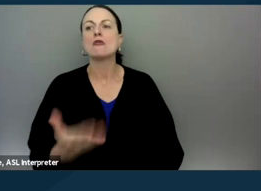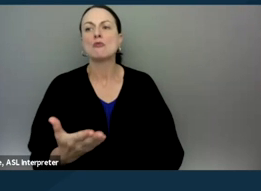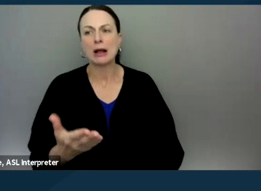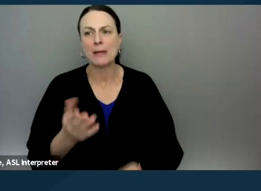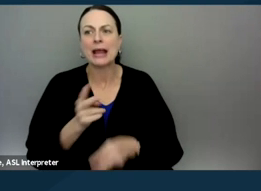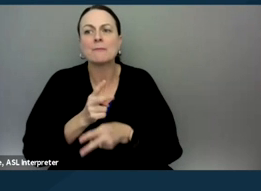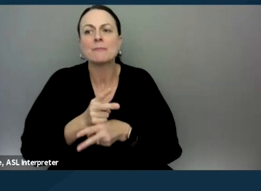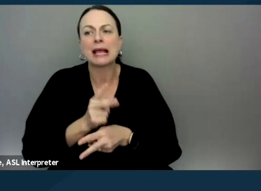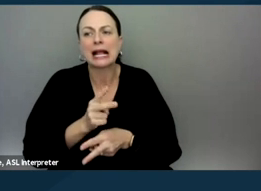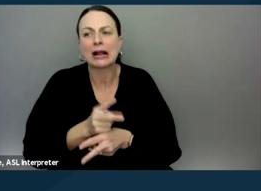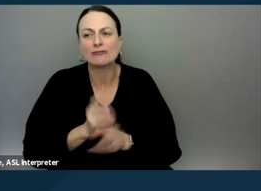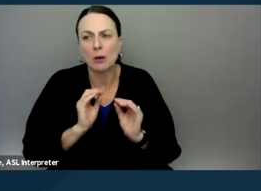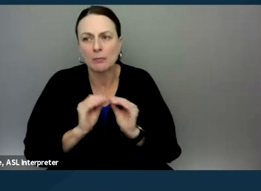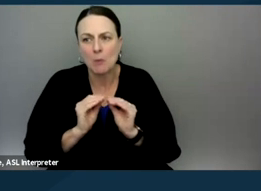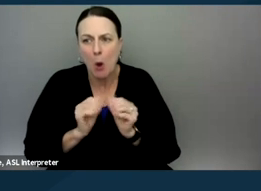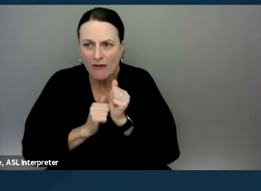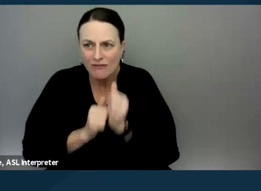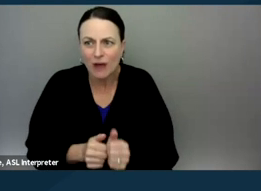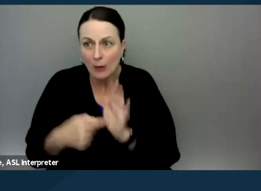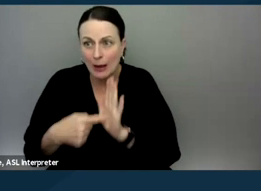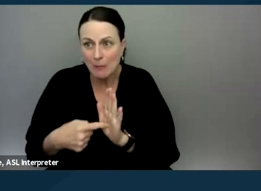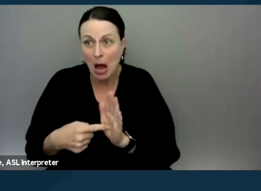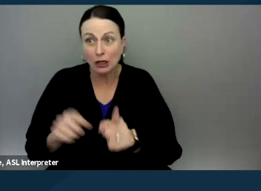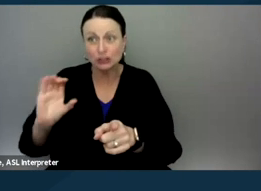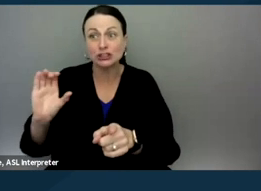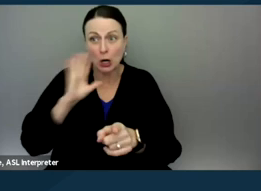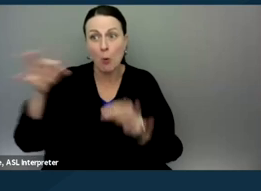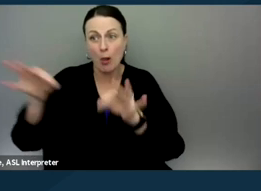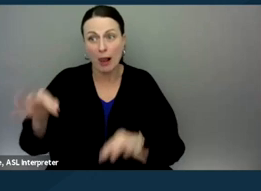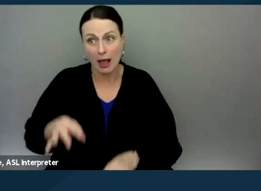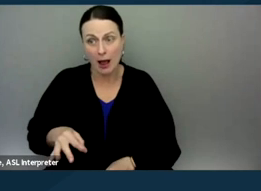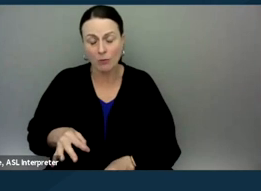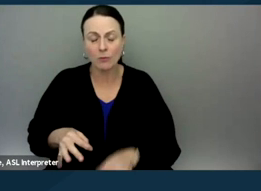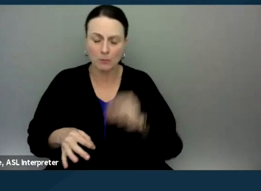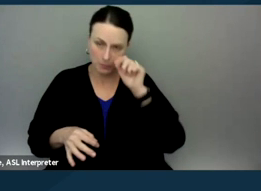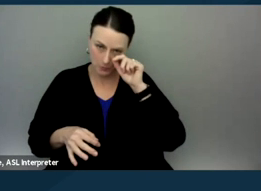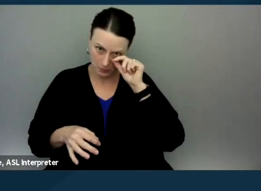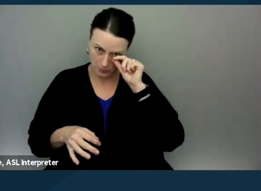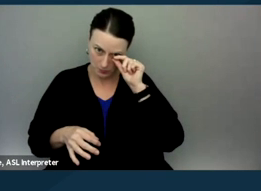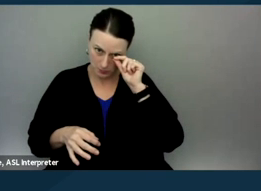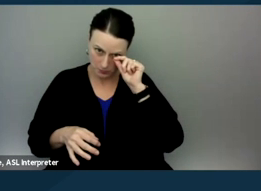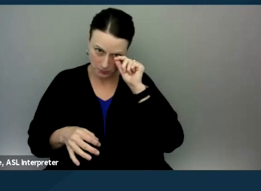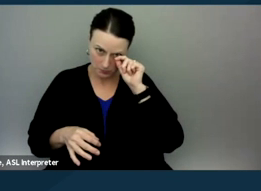in following more of the model that Cheryl is gonna lay out. And if you want to do some, if you are an attorney who wants the non-attorney